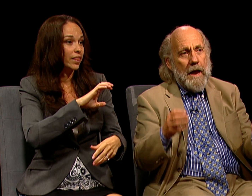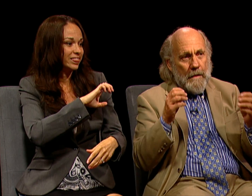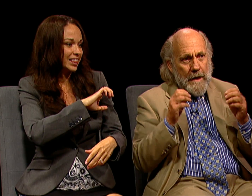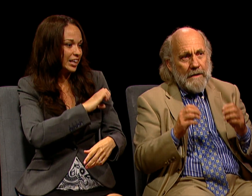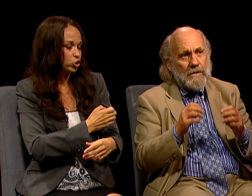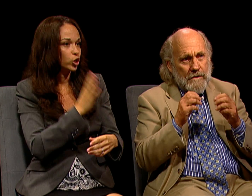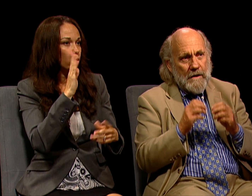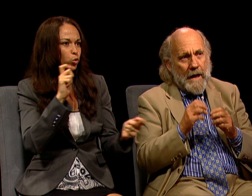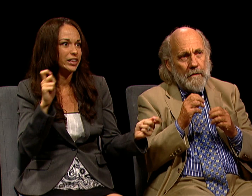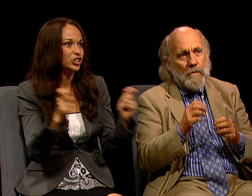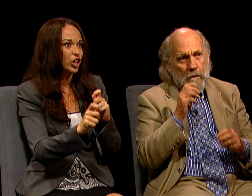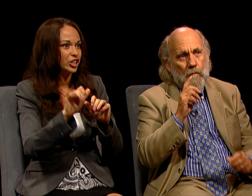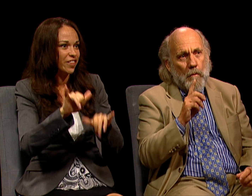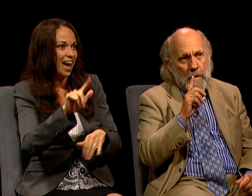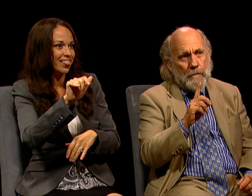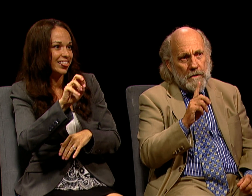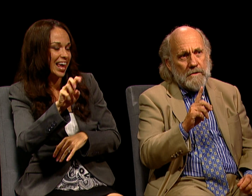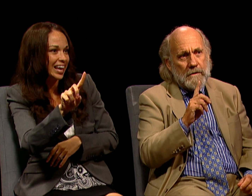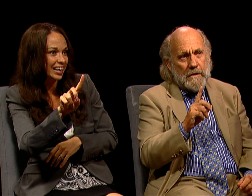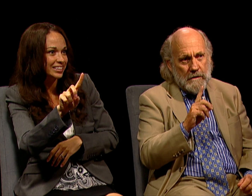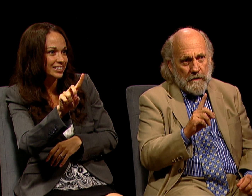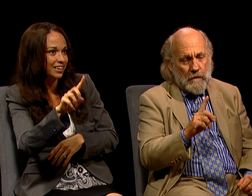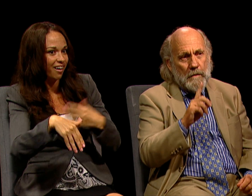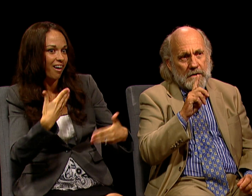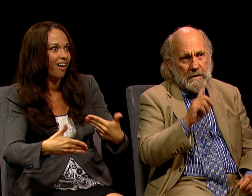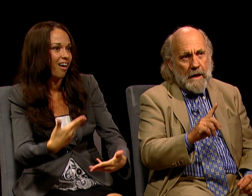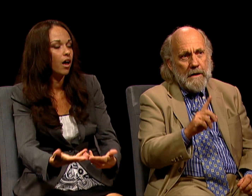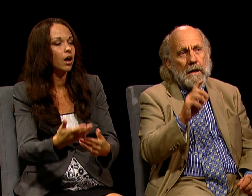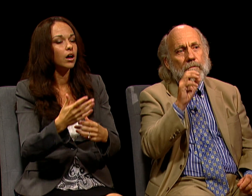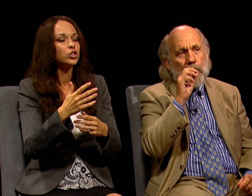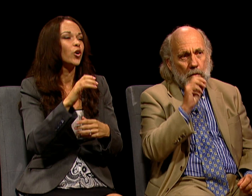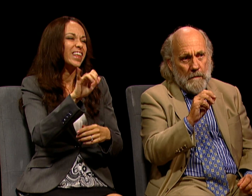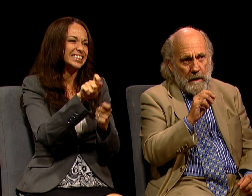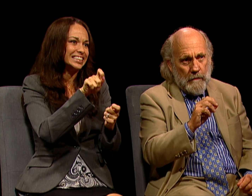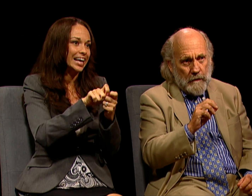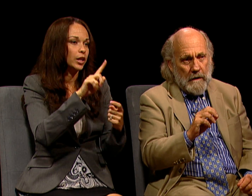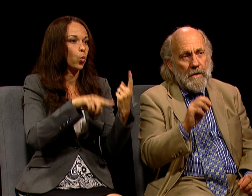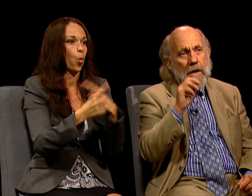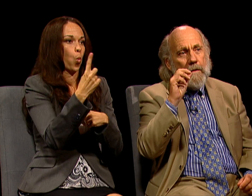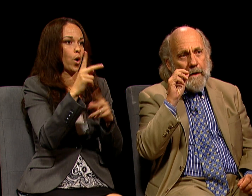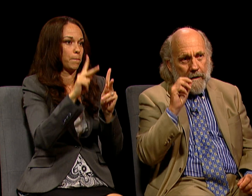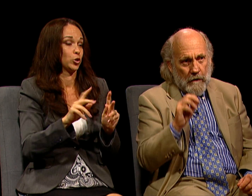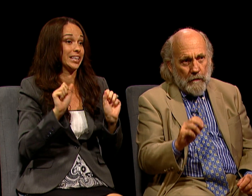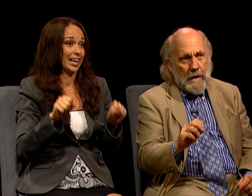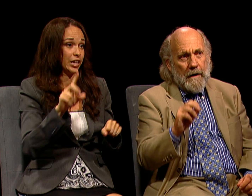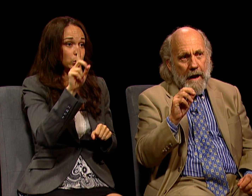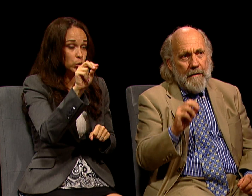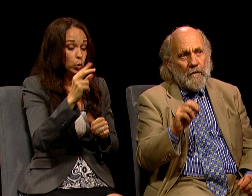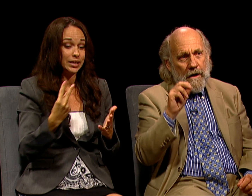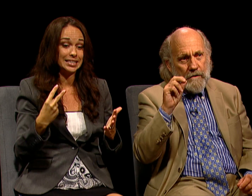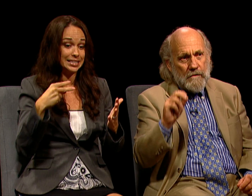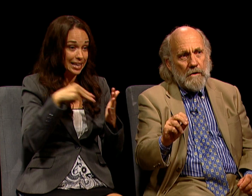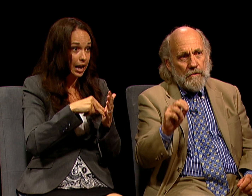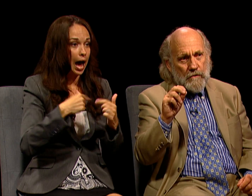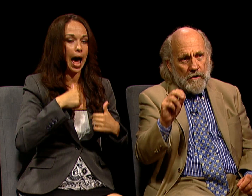AND THAT'S EXACTLY WHAT ONE PERSON CAN DO BY STANDING UP FOR WHAT THEY BELIEVE, THEY CAN CREATE AN AVALANCHE OF SOCIAL CHANGE